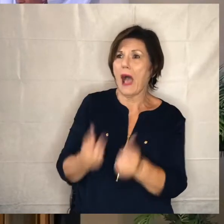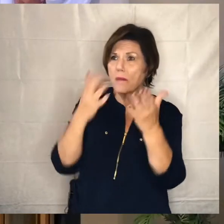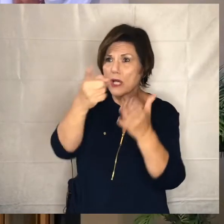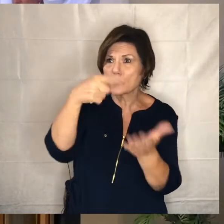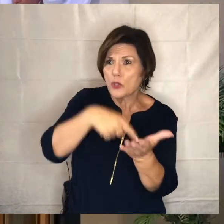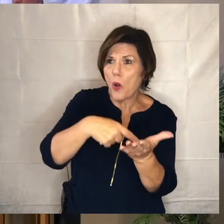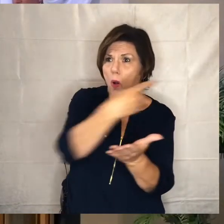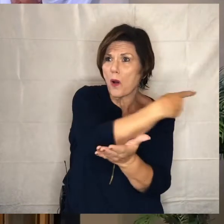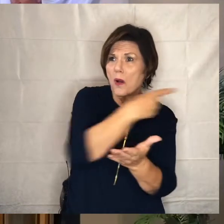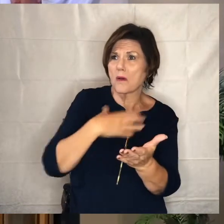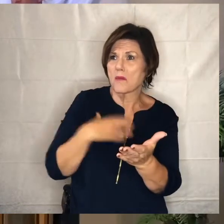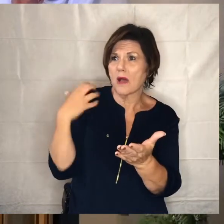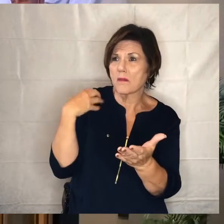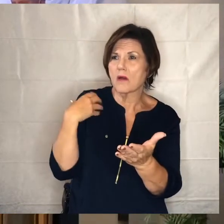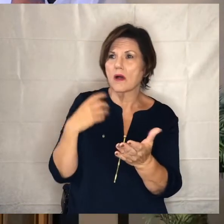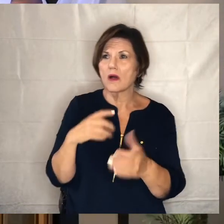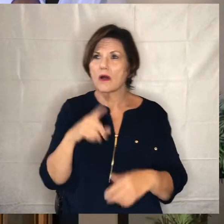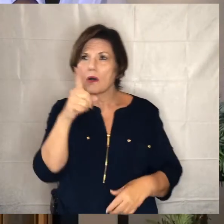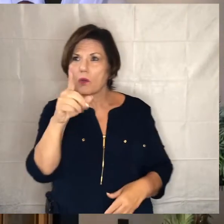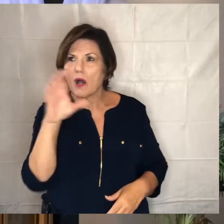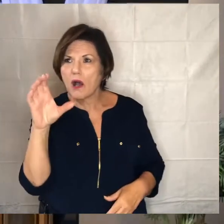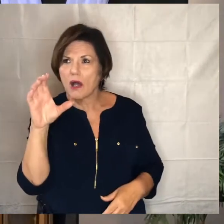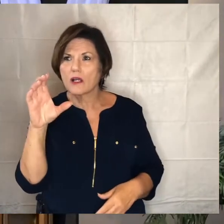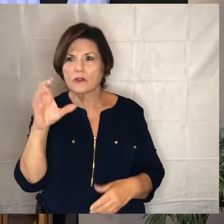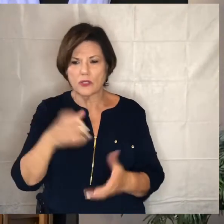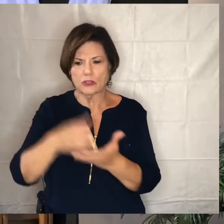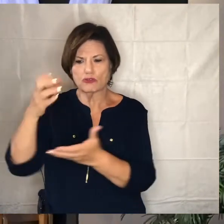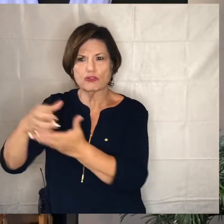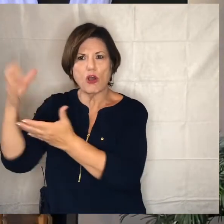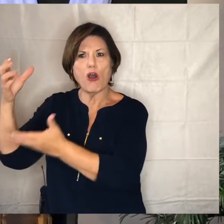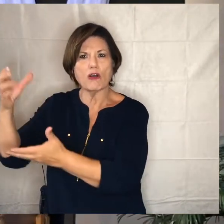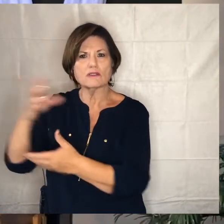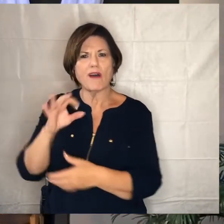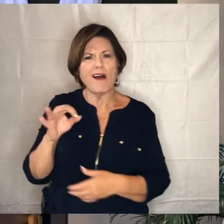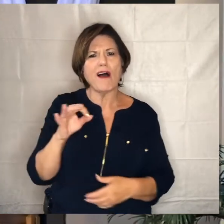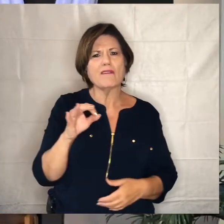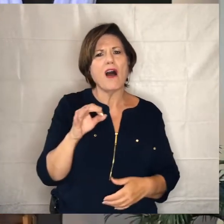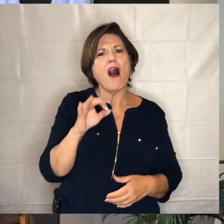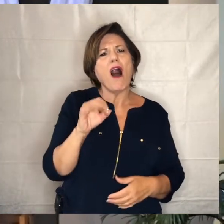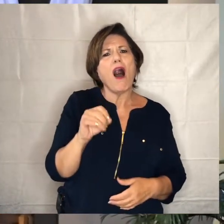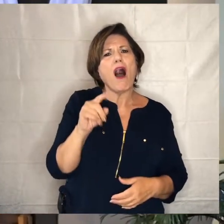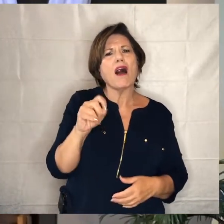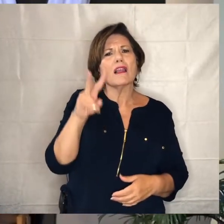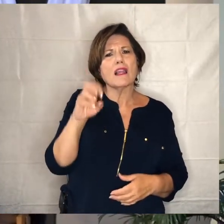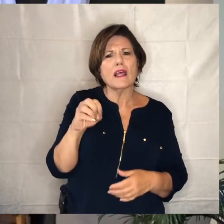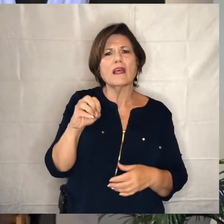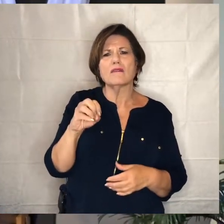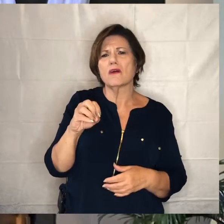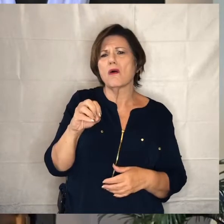he answered a hundred jugs of olive oil he said to him take your bill sit down